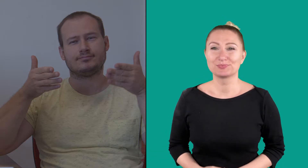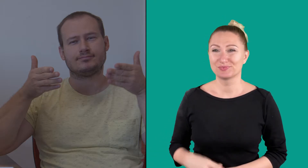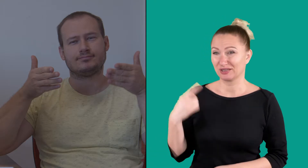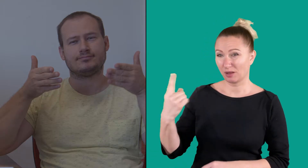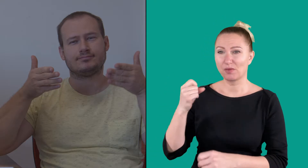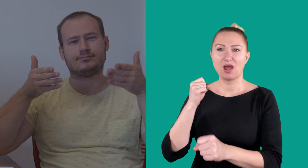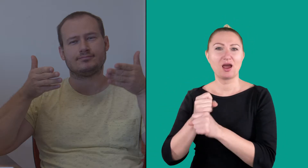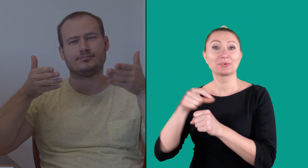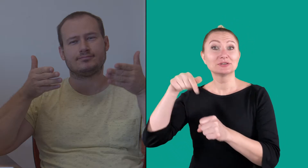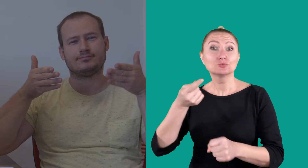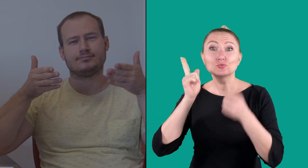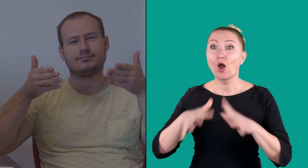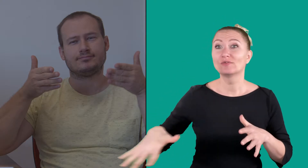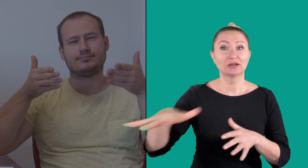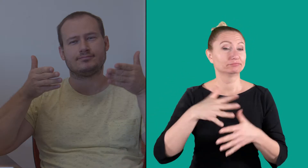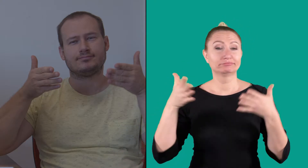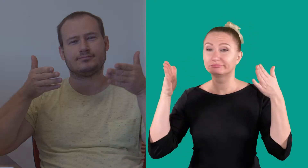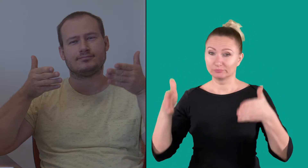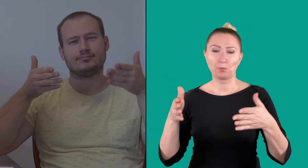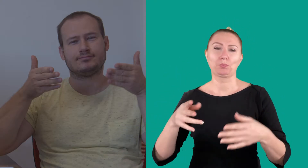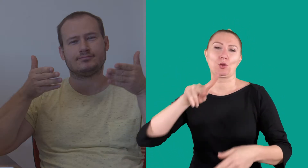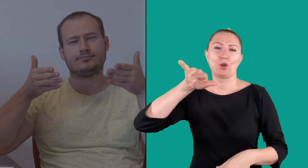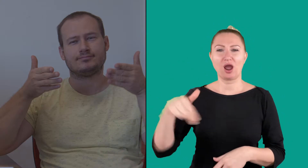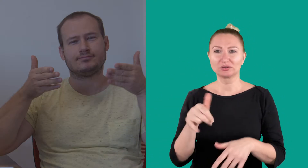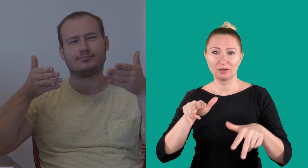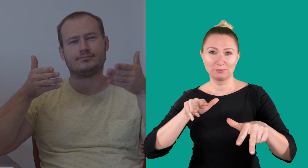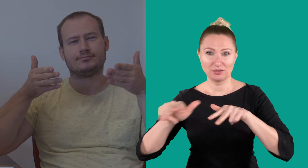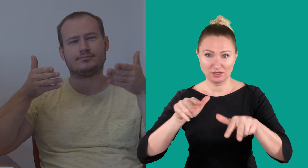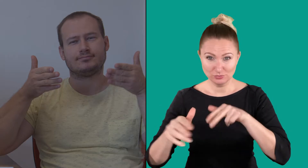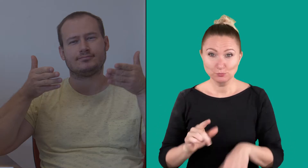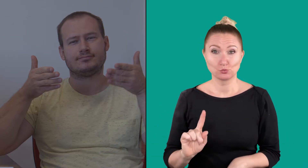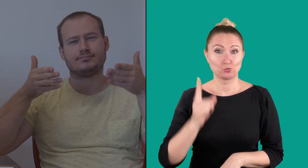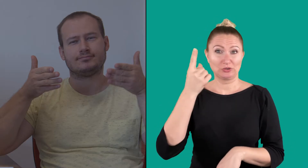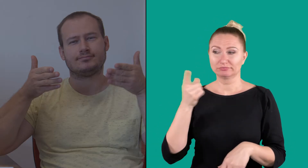He works as a project manager in Slovakia.